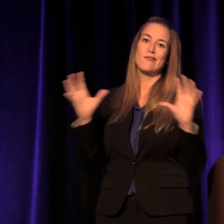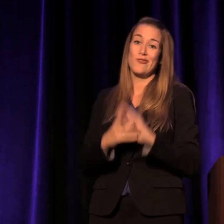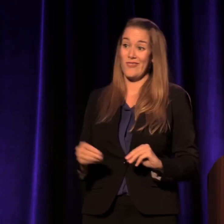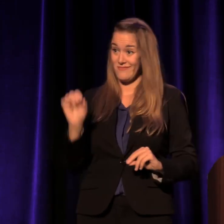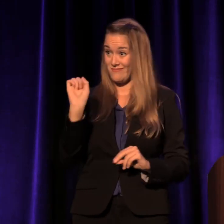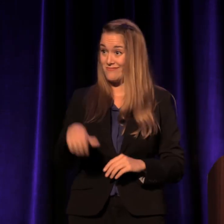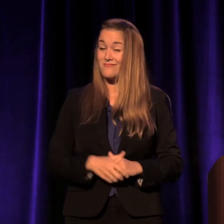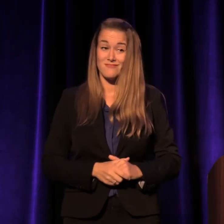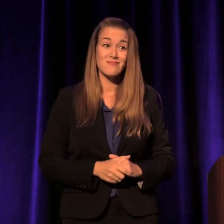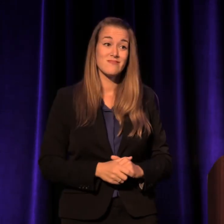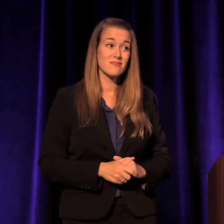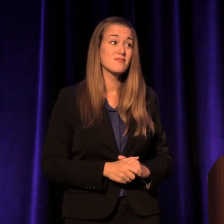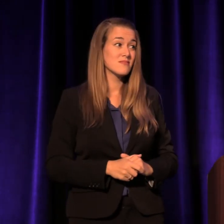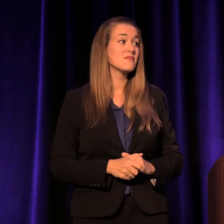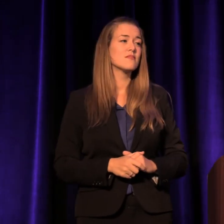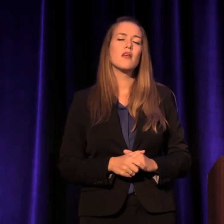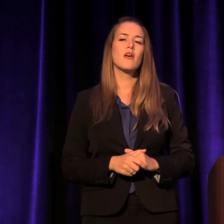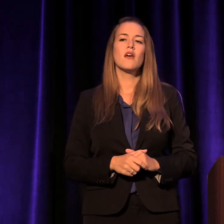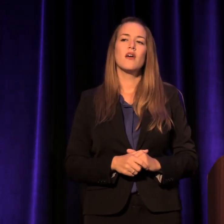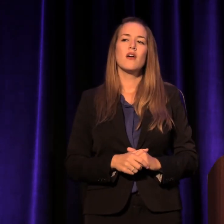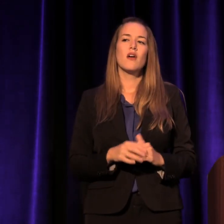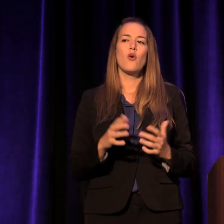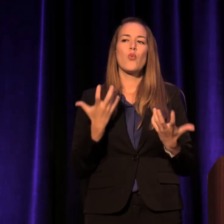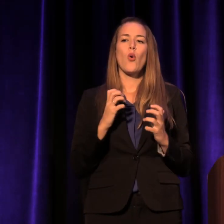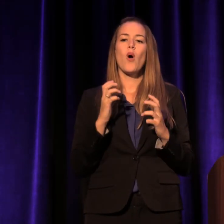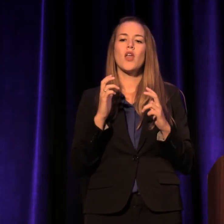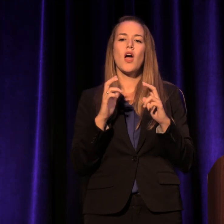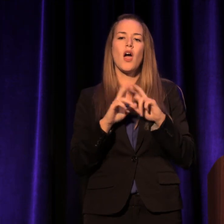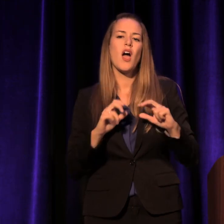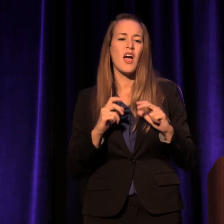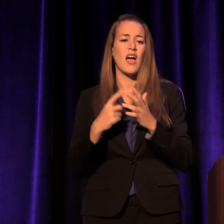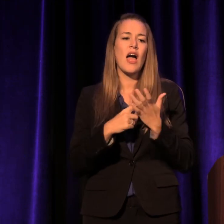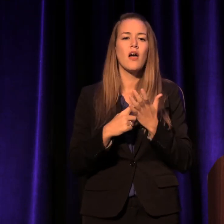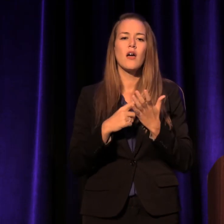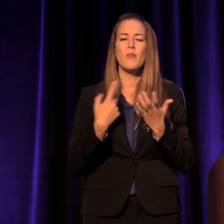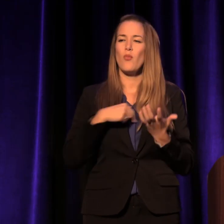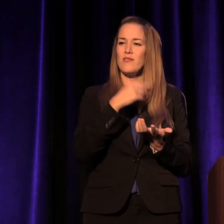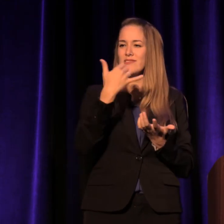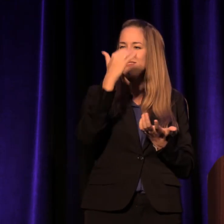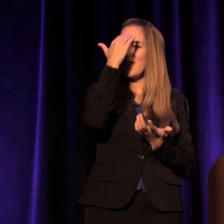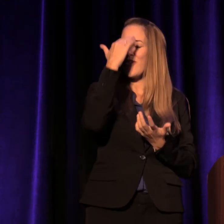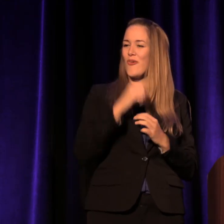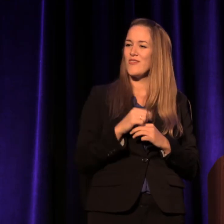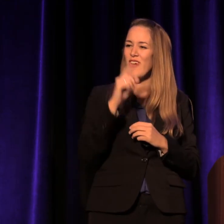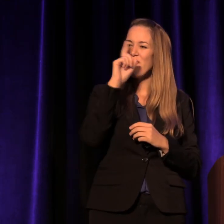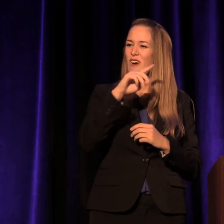Even though we don't like to look at it, we know. Passed from home to home, from bad to worse,